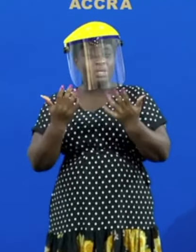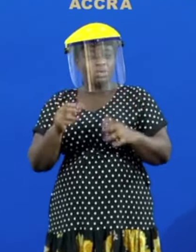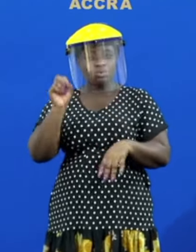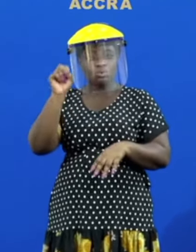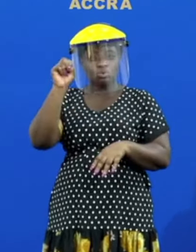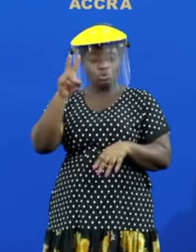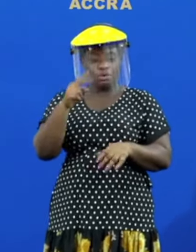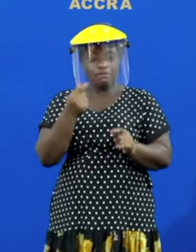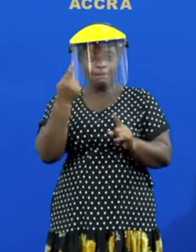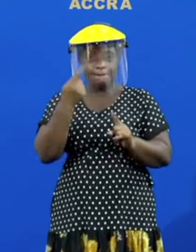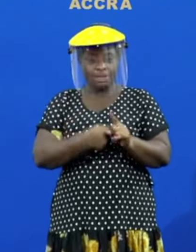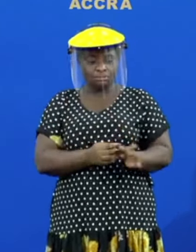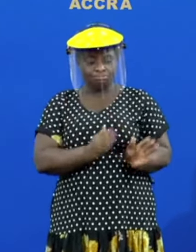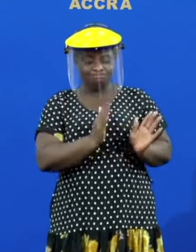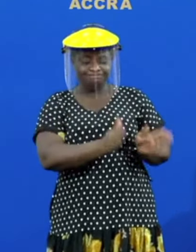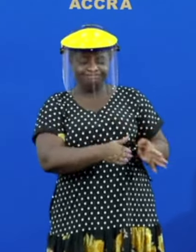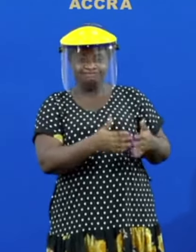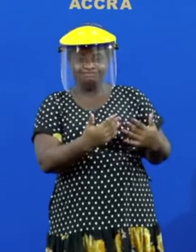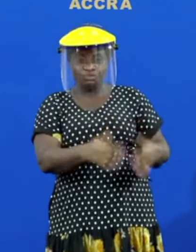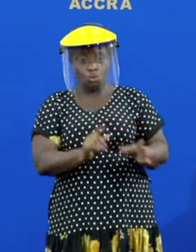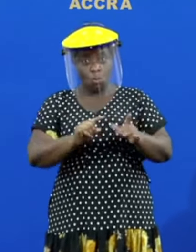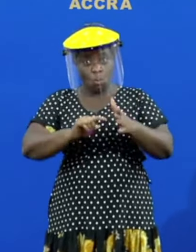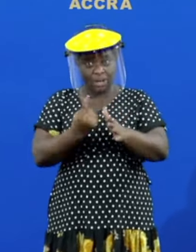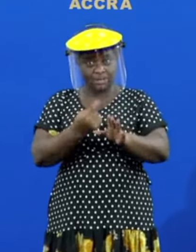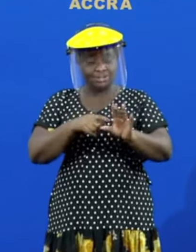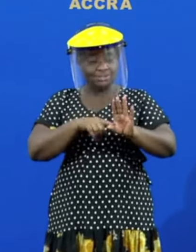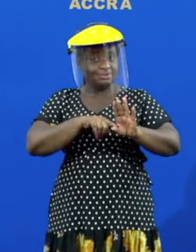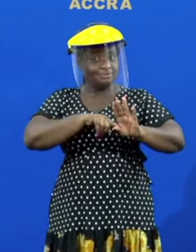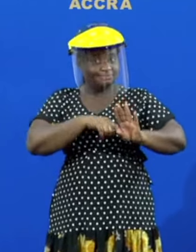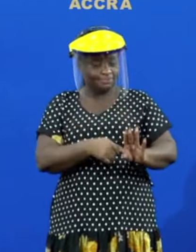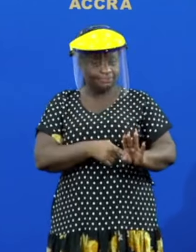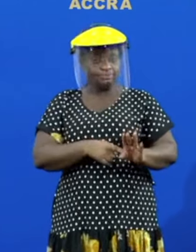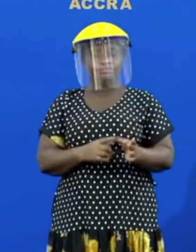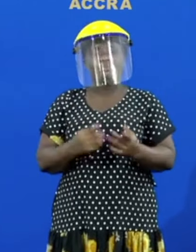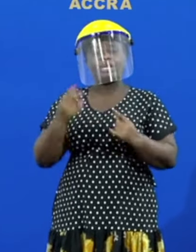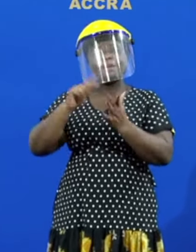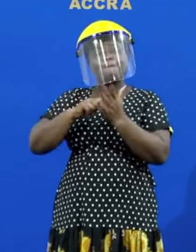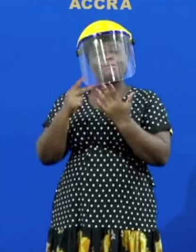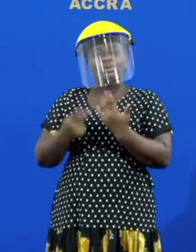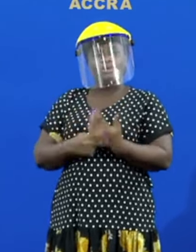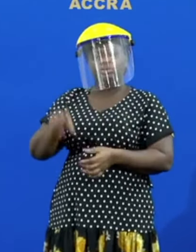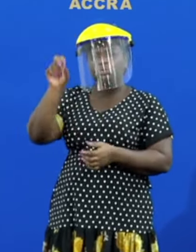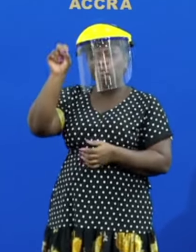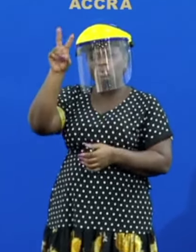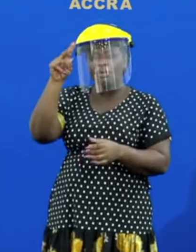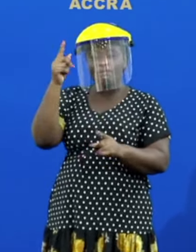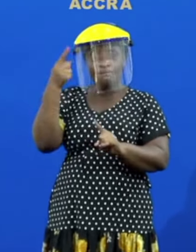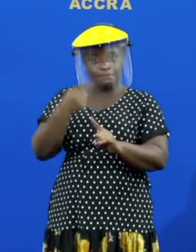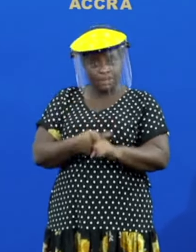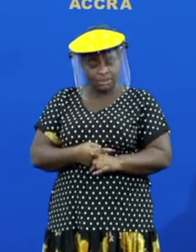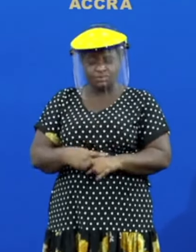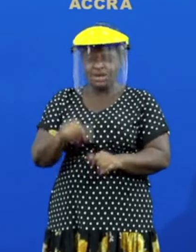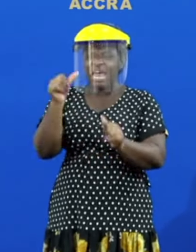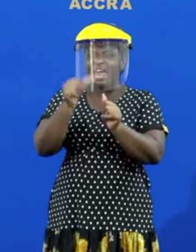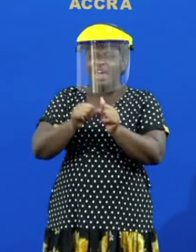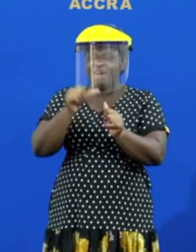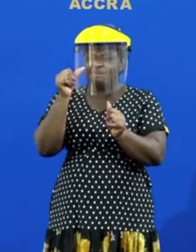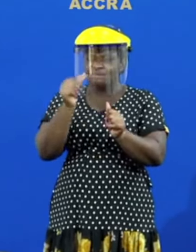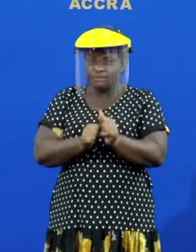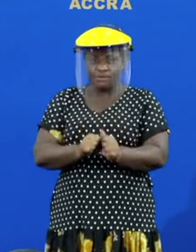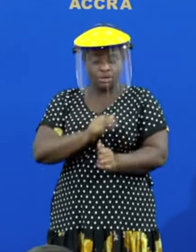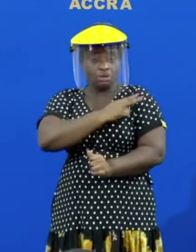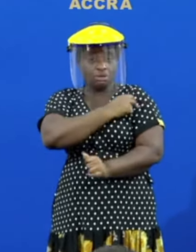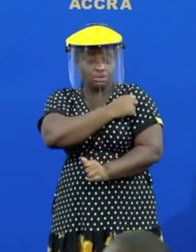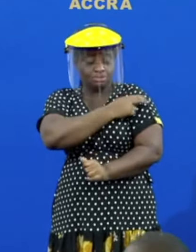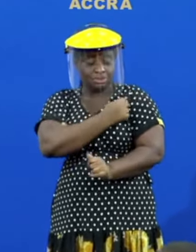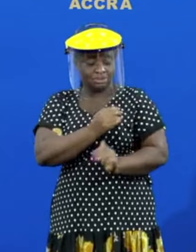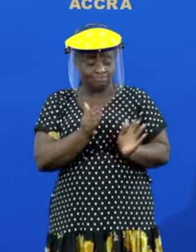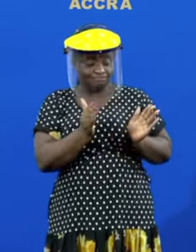complete once it is commenced so the program is to take 12 months for each unit from the point